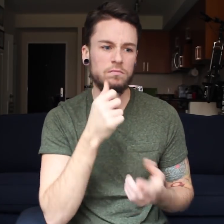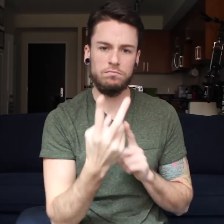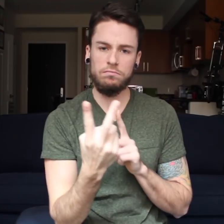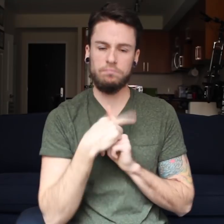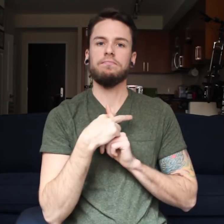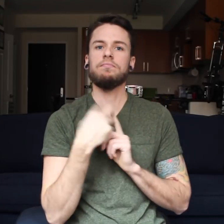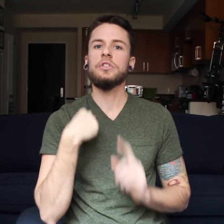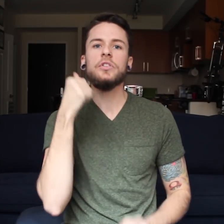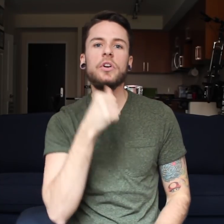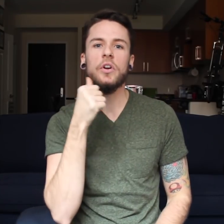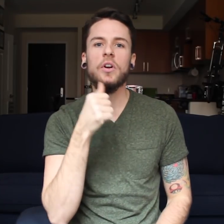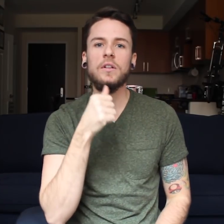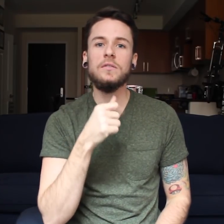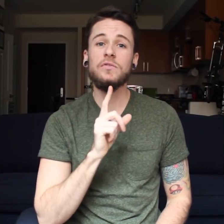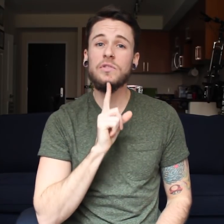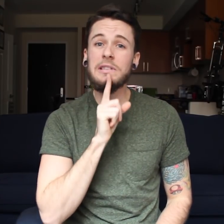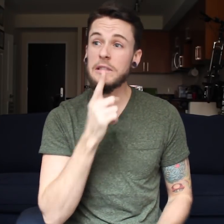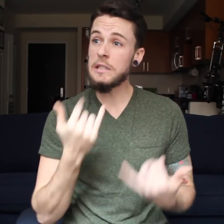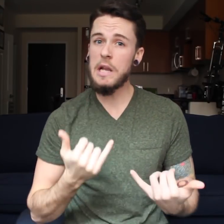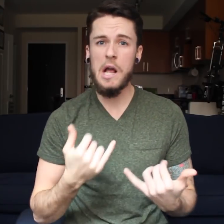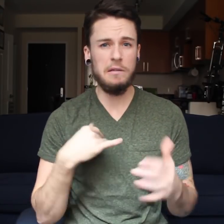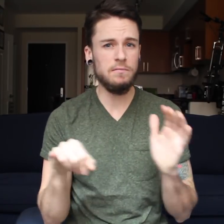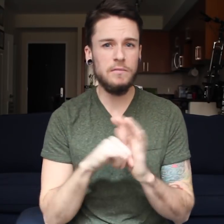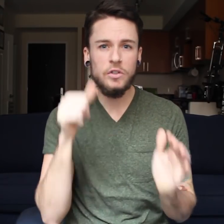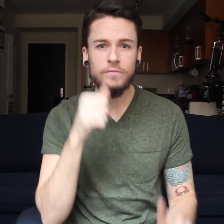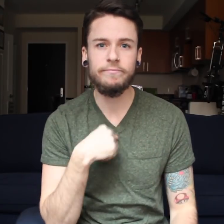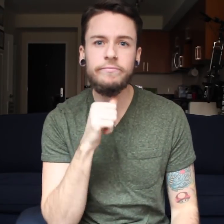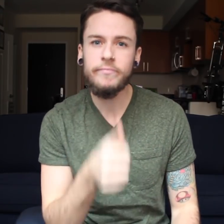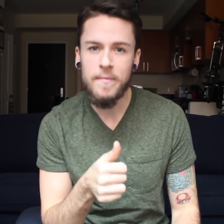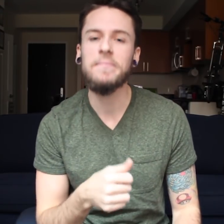That doctor assigned my gender as a girl and I don’t identify as a girl now.